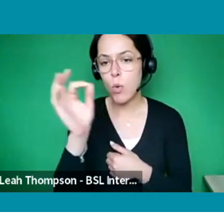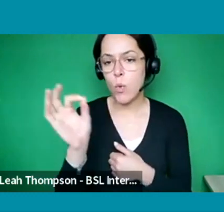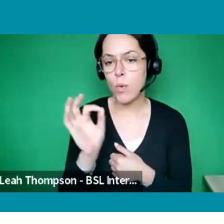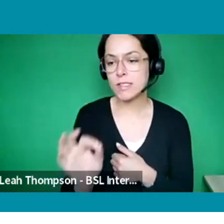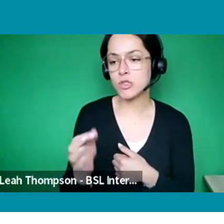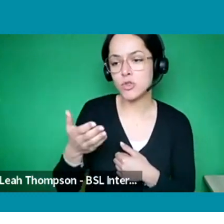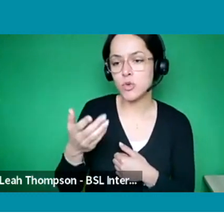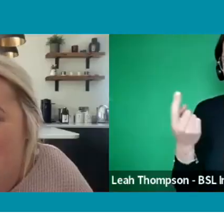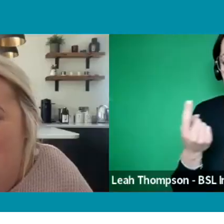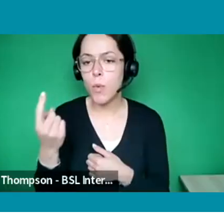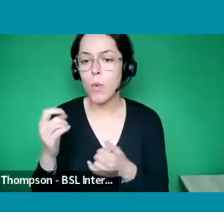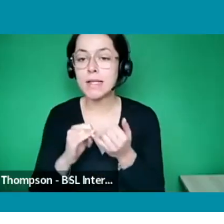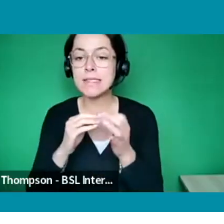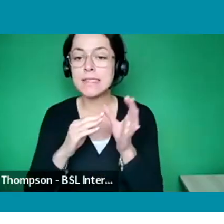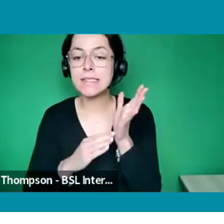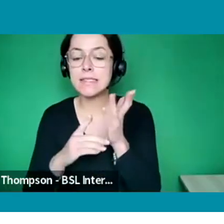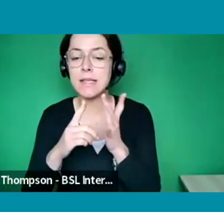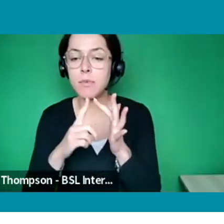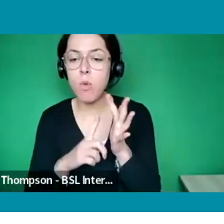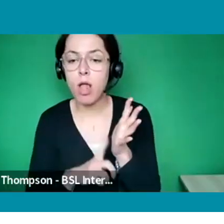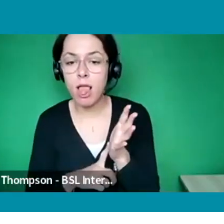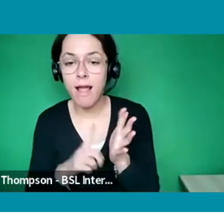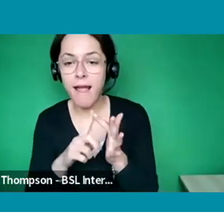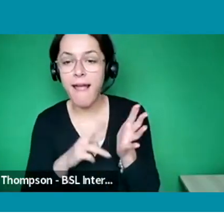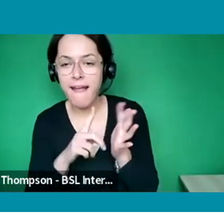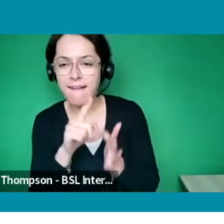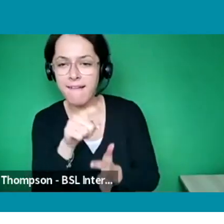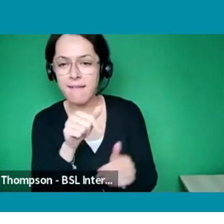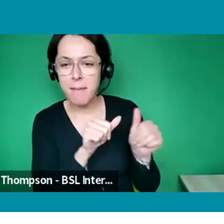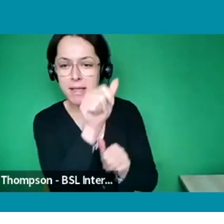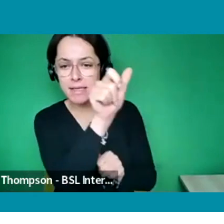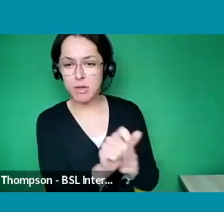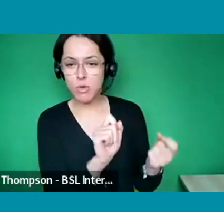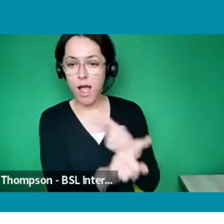How easy is it to become a Runner, Eve? Good question.